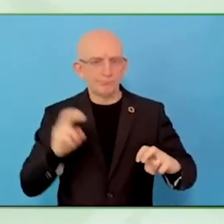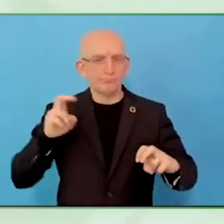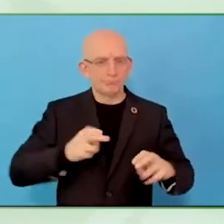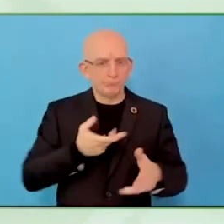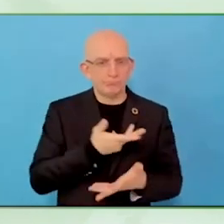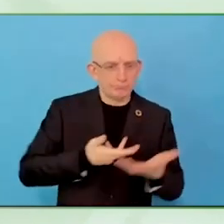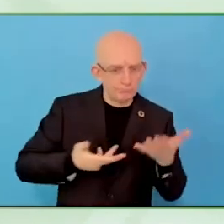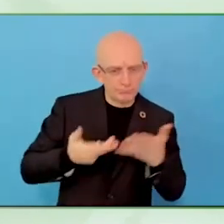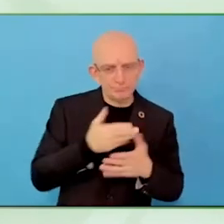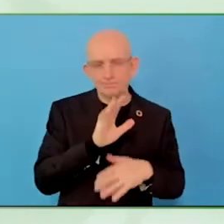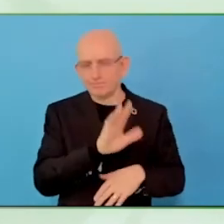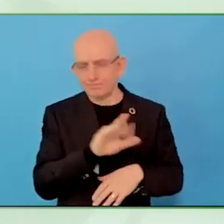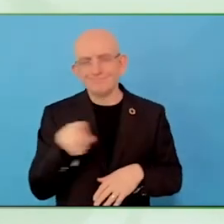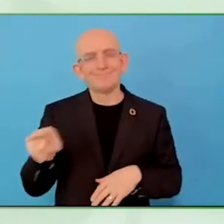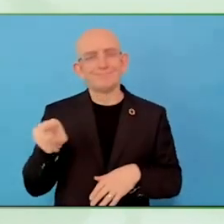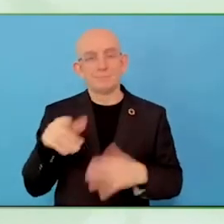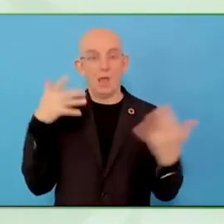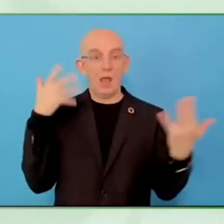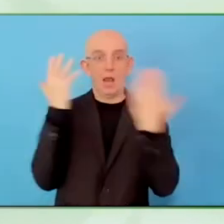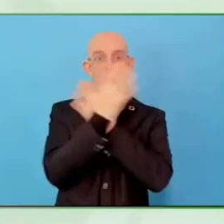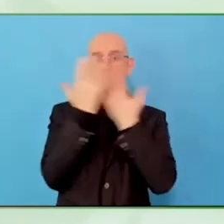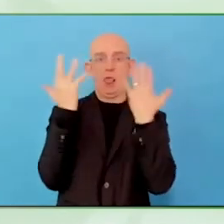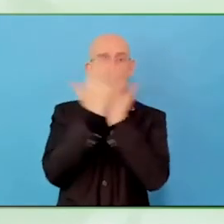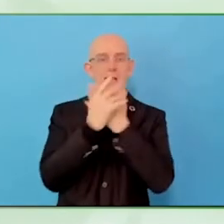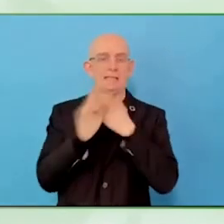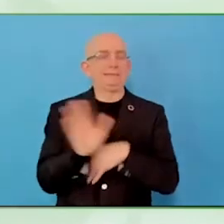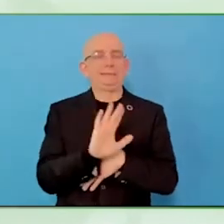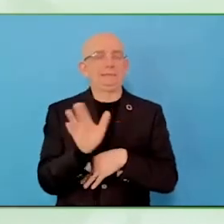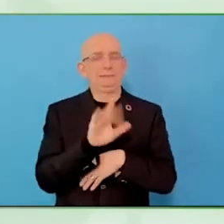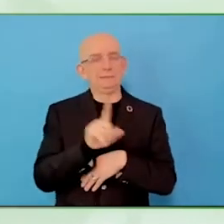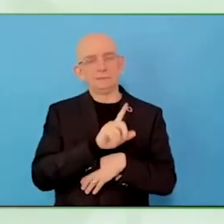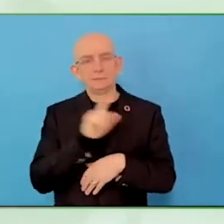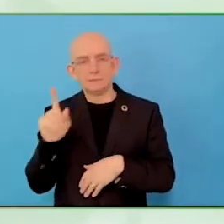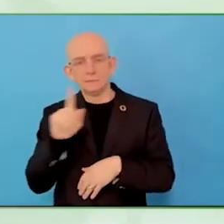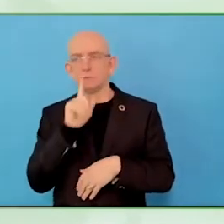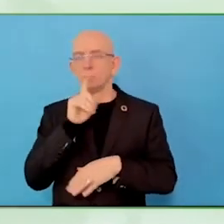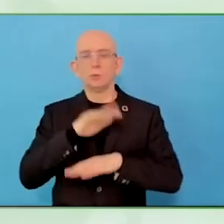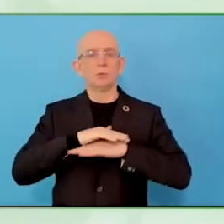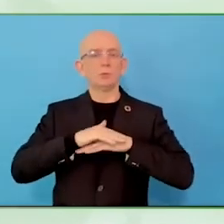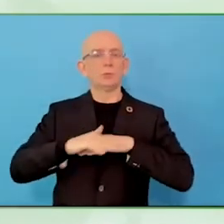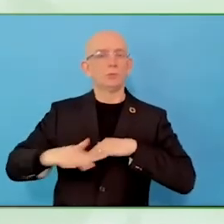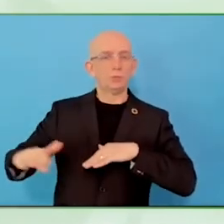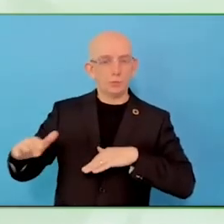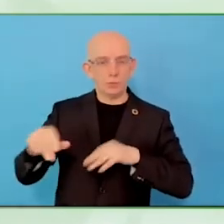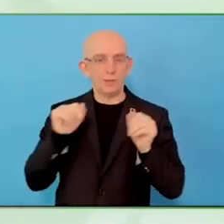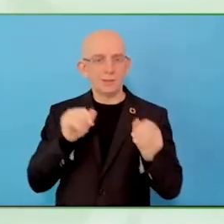To be more familiar with his workplace. Maybe you can give him a little private office.